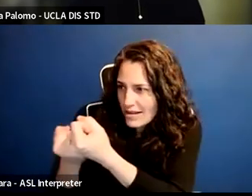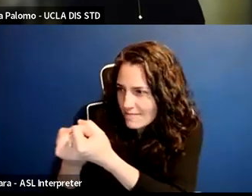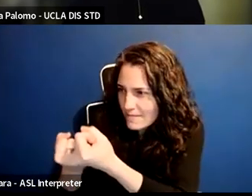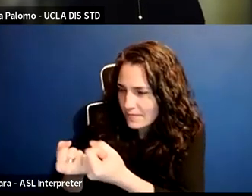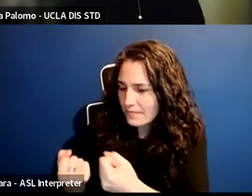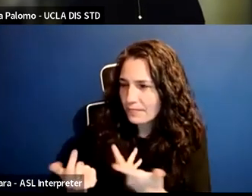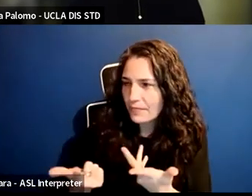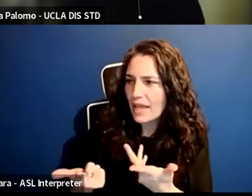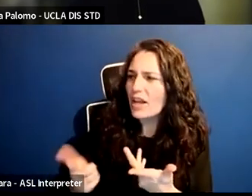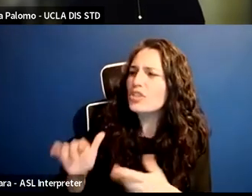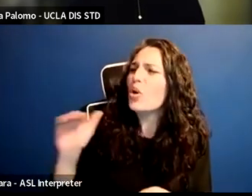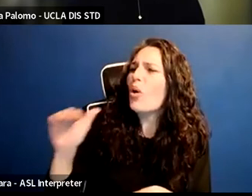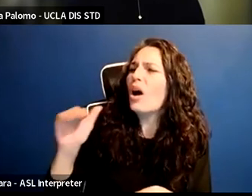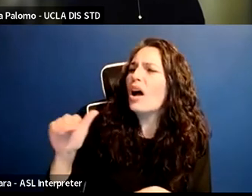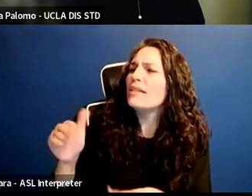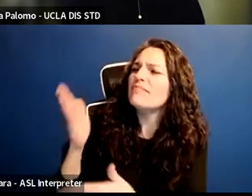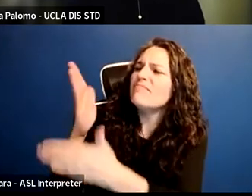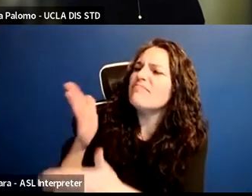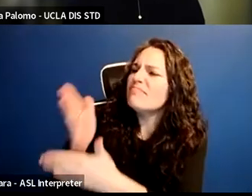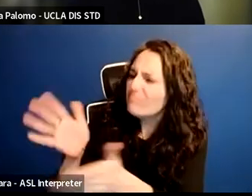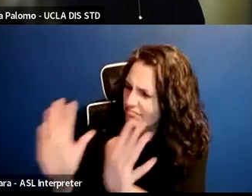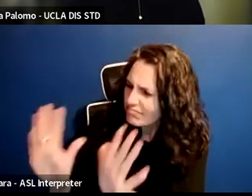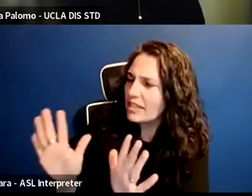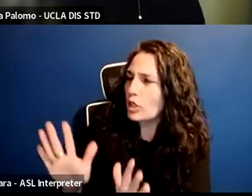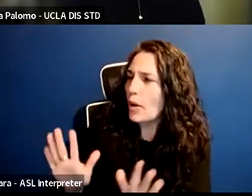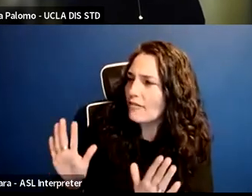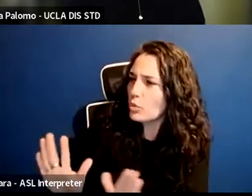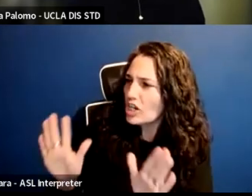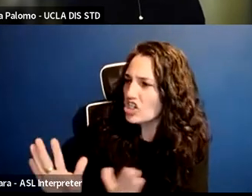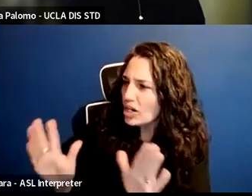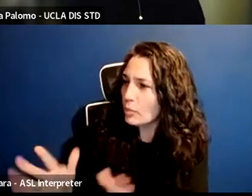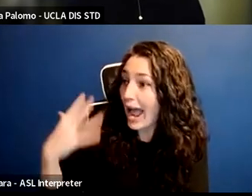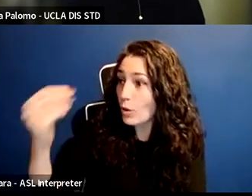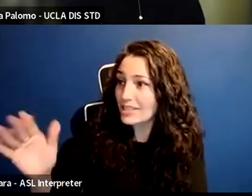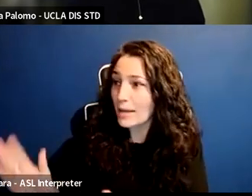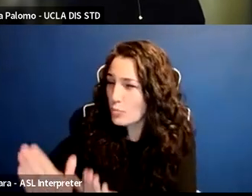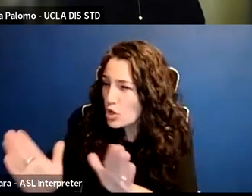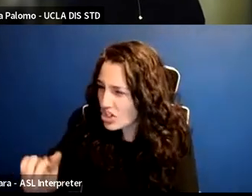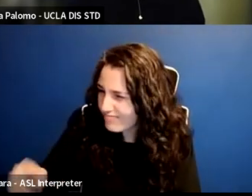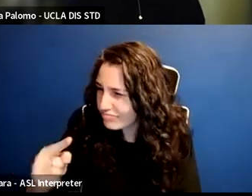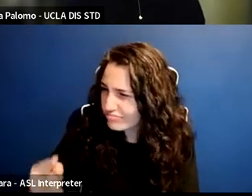and create pressure and push from the outside and maybe be kind of sharp about the things that they say